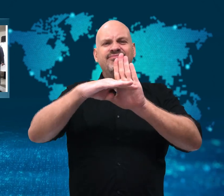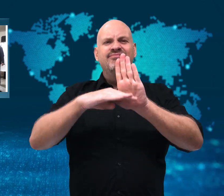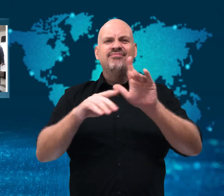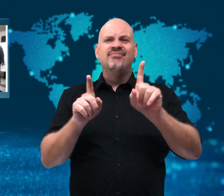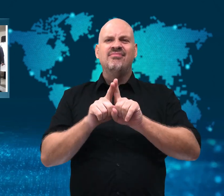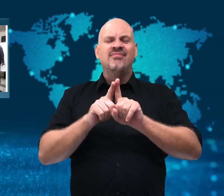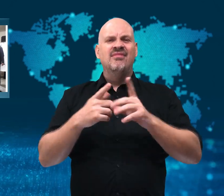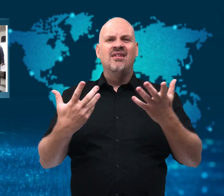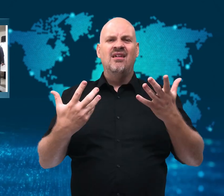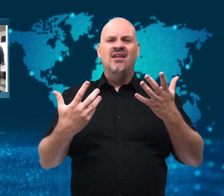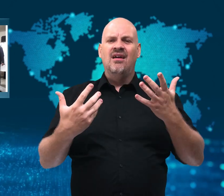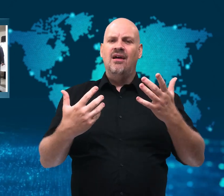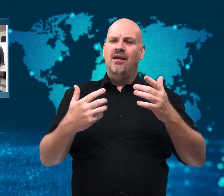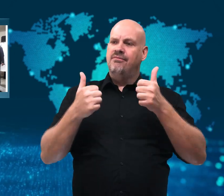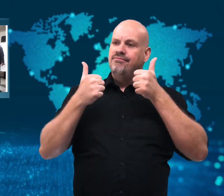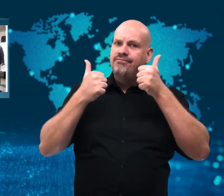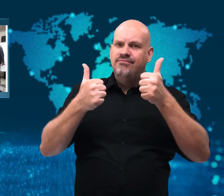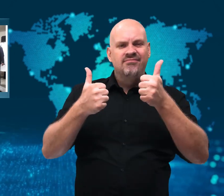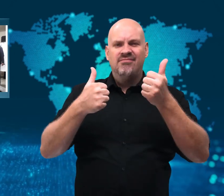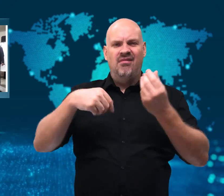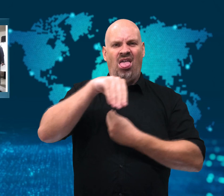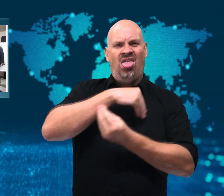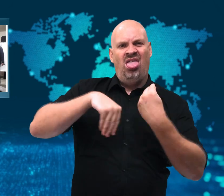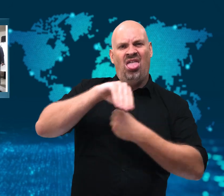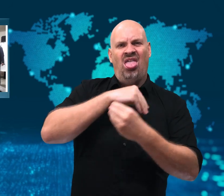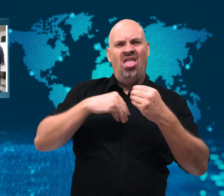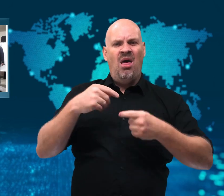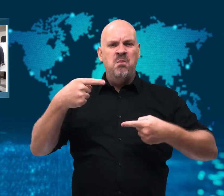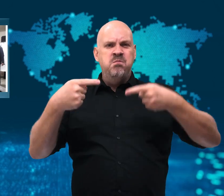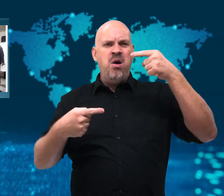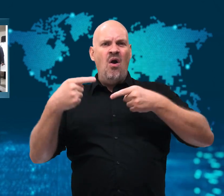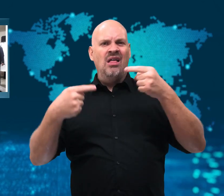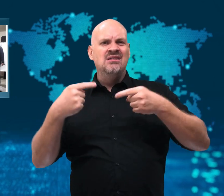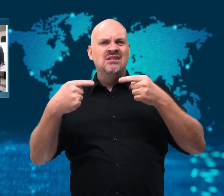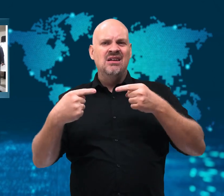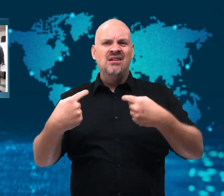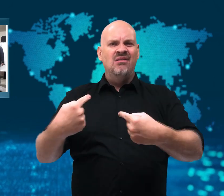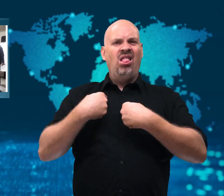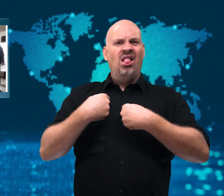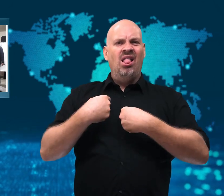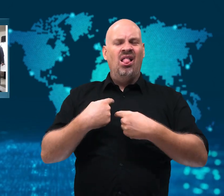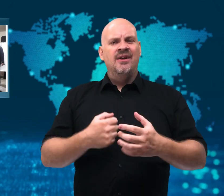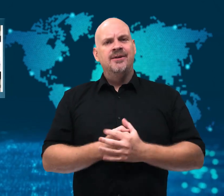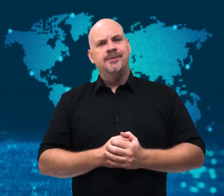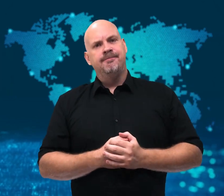and has called the action political fraud.